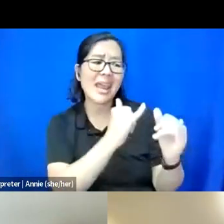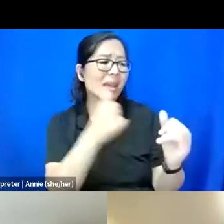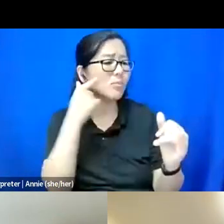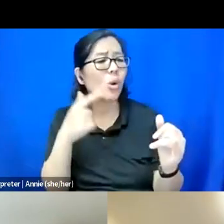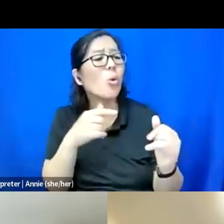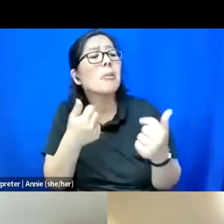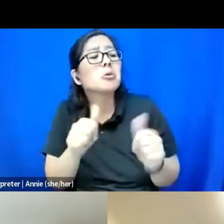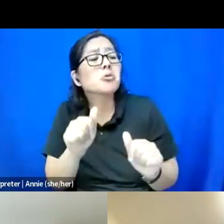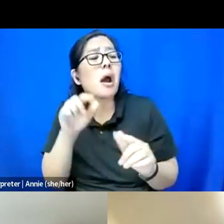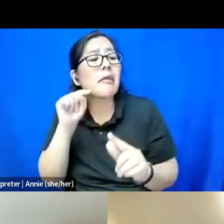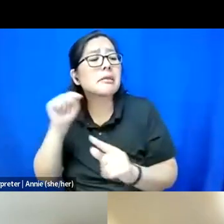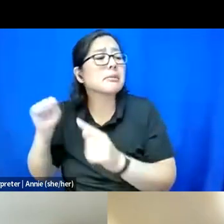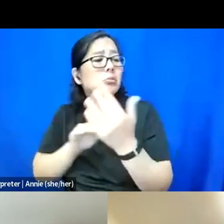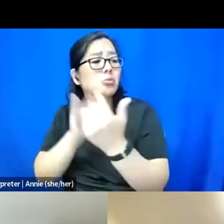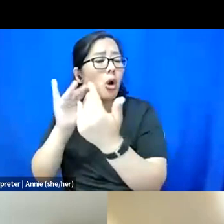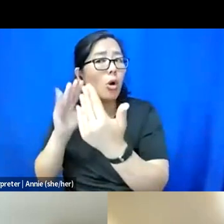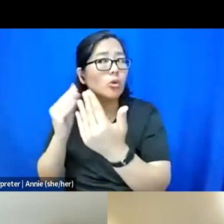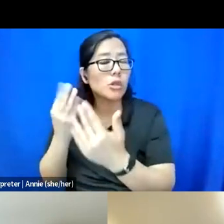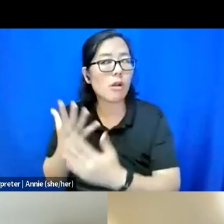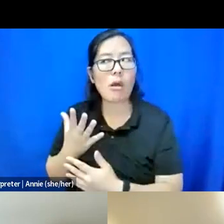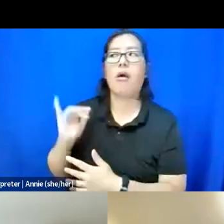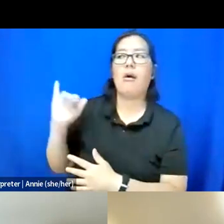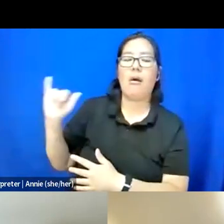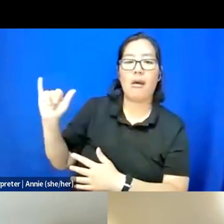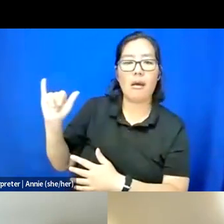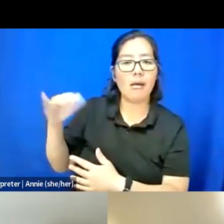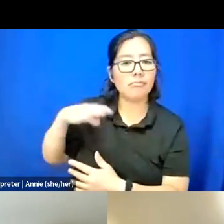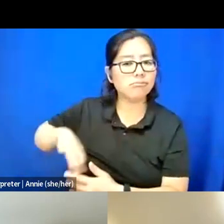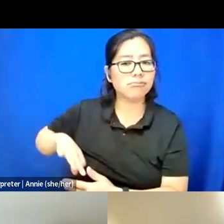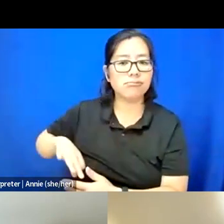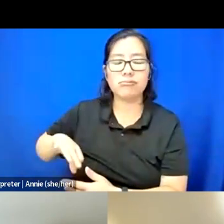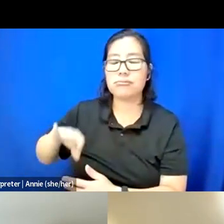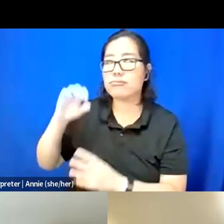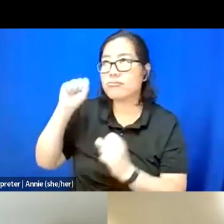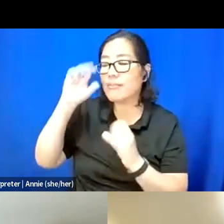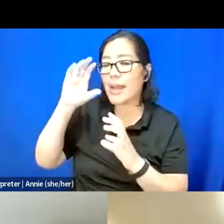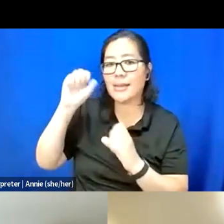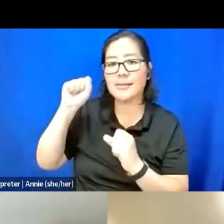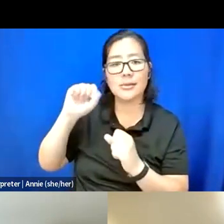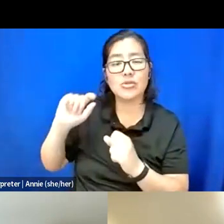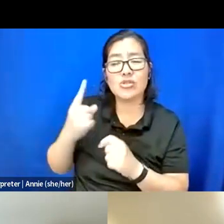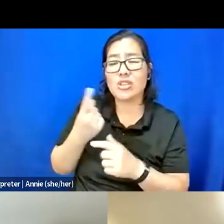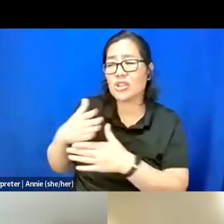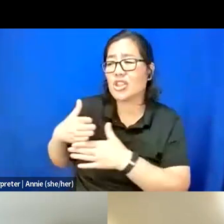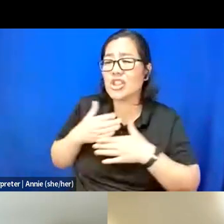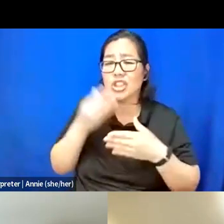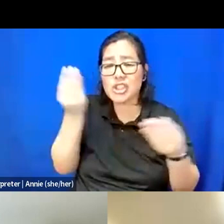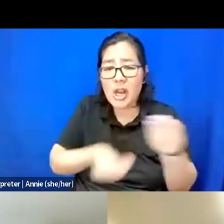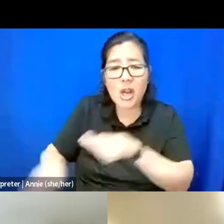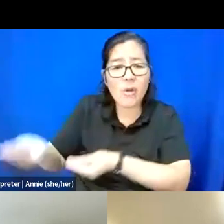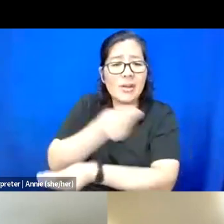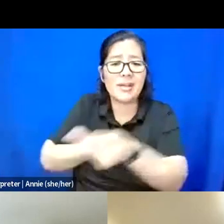And so, it has really been amazing just sharing amongst each other and just feeling like,